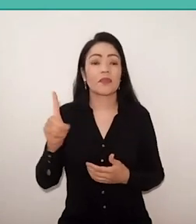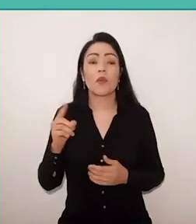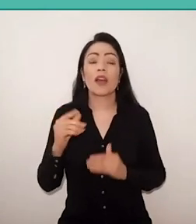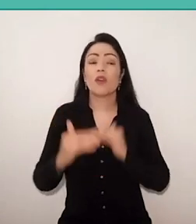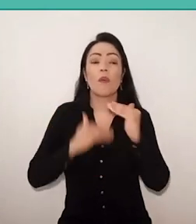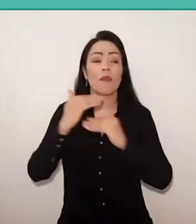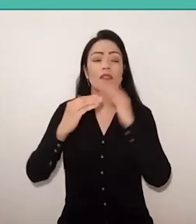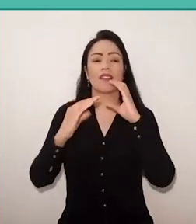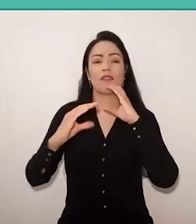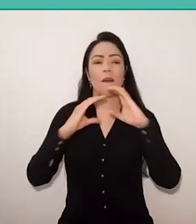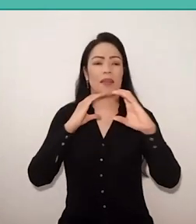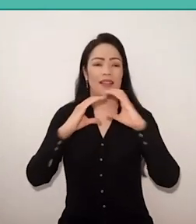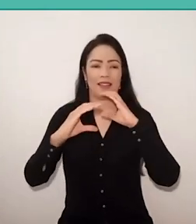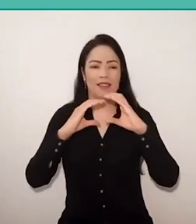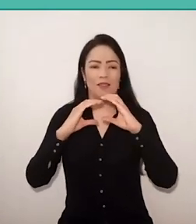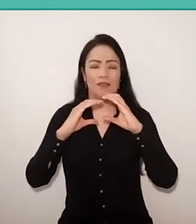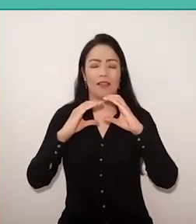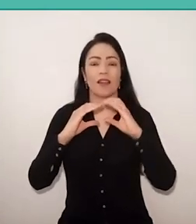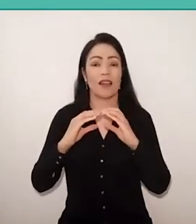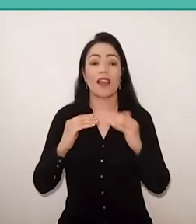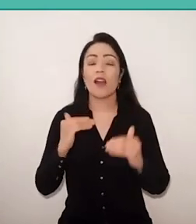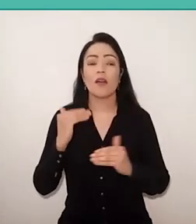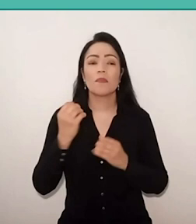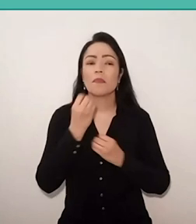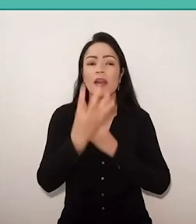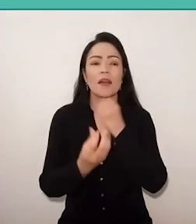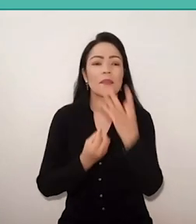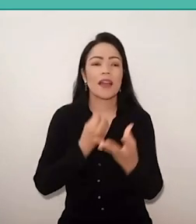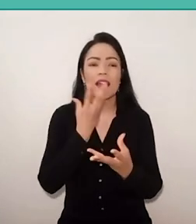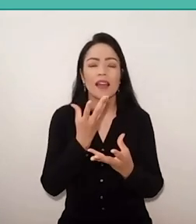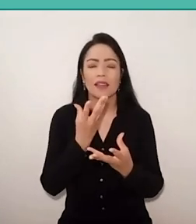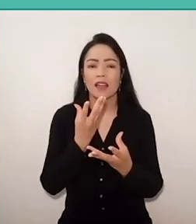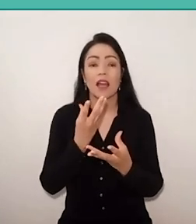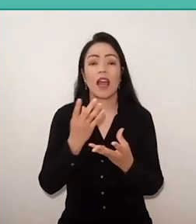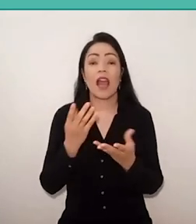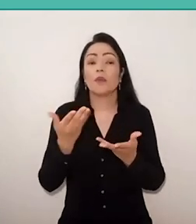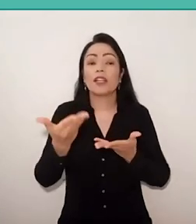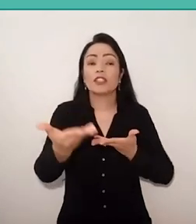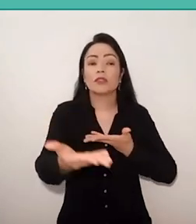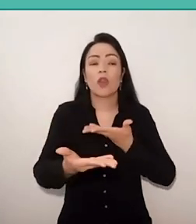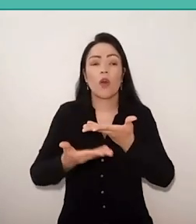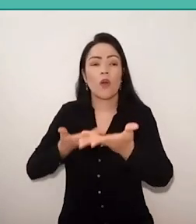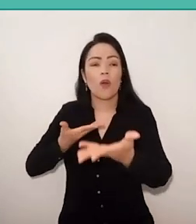a process of expression between one person or another, it's an exchange, it's a collective construction